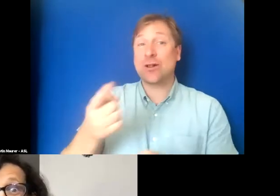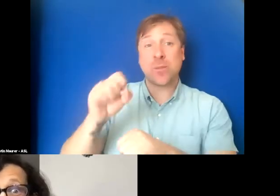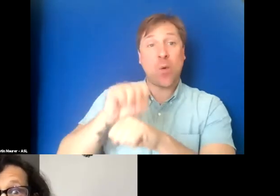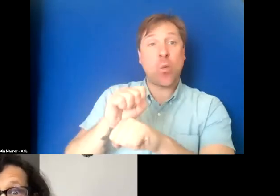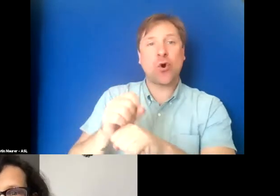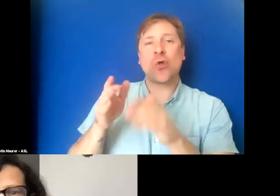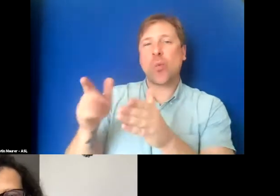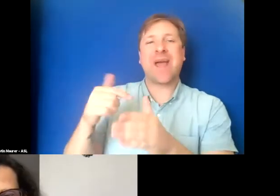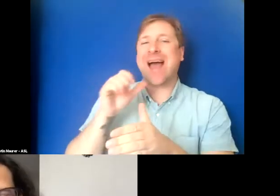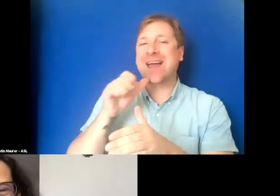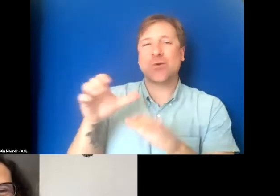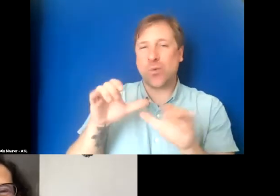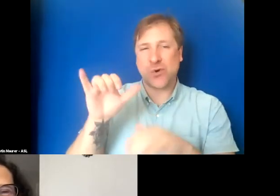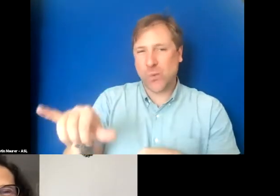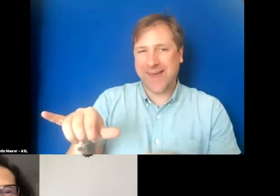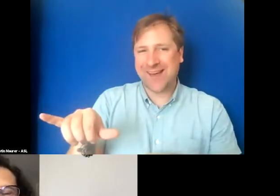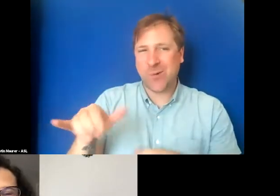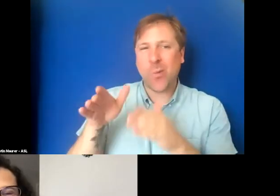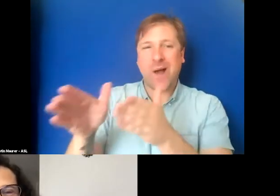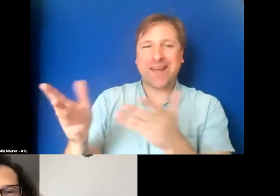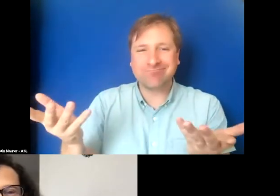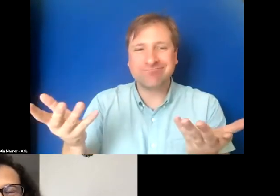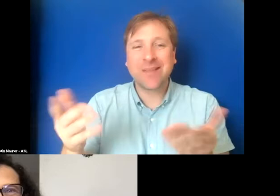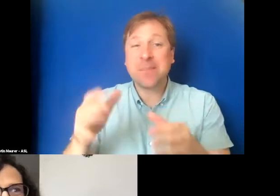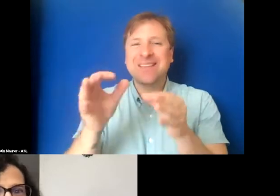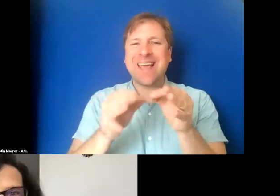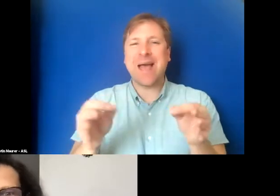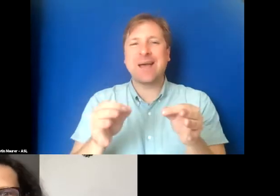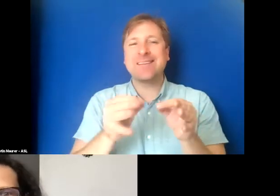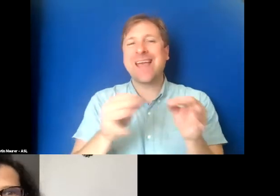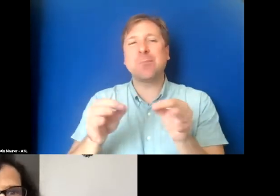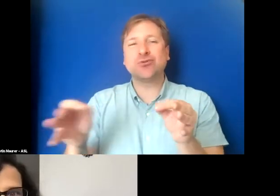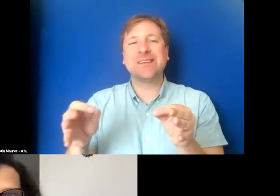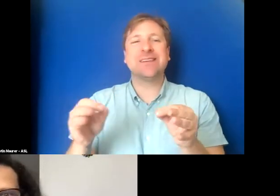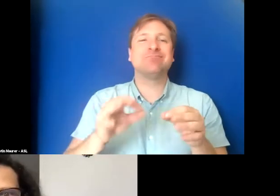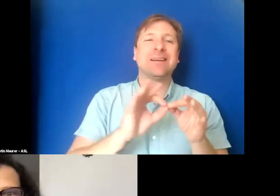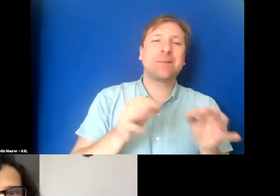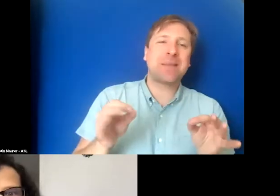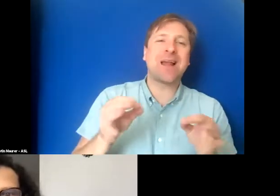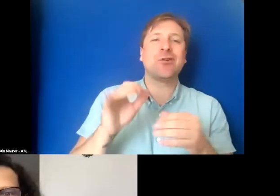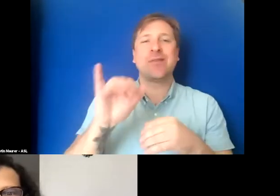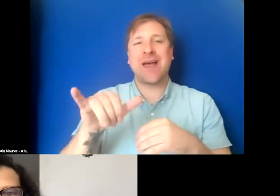I don't do it. Because captioning, subtitling, translation, transcribing,